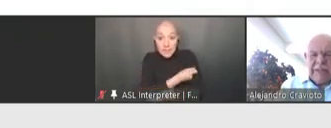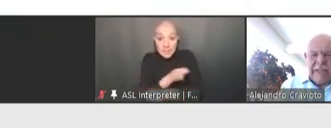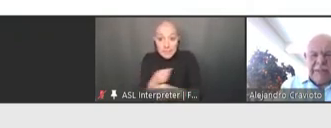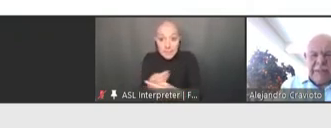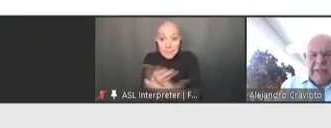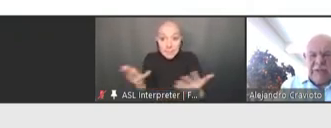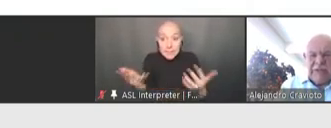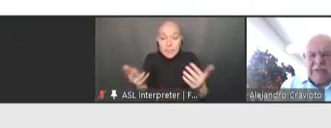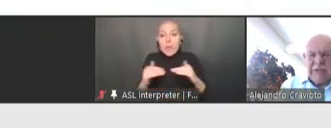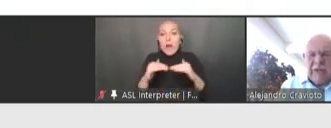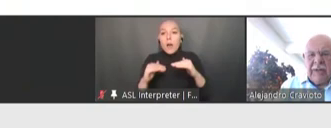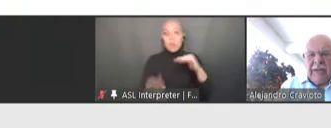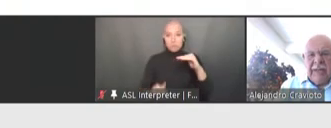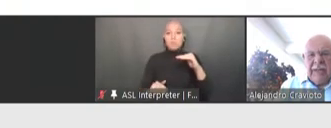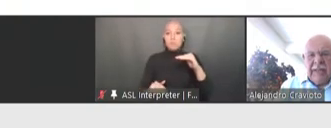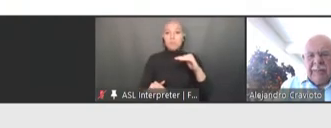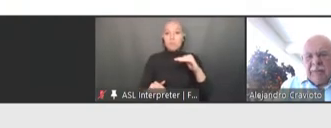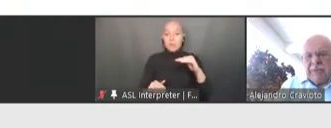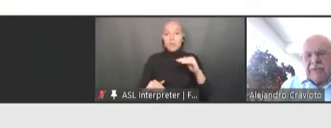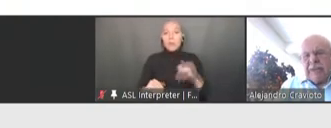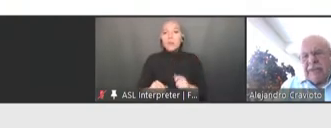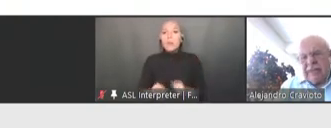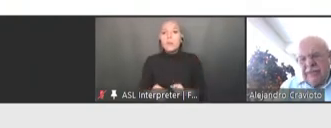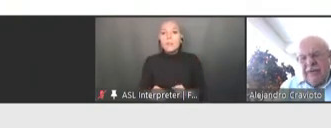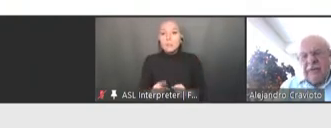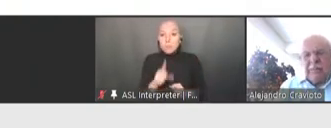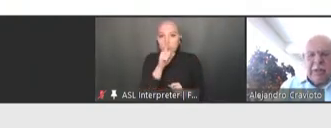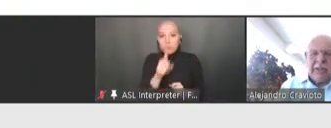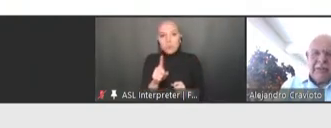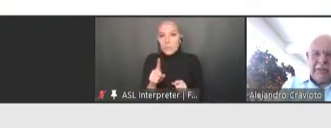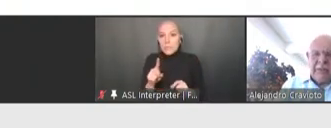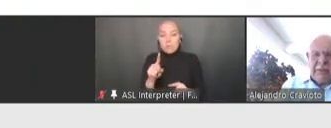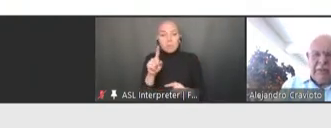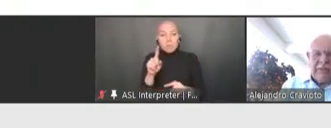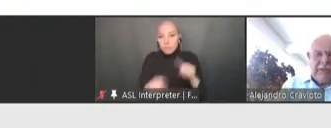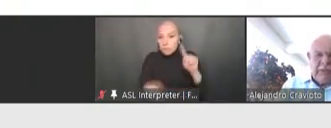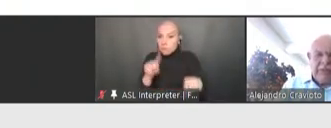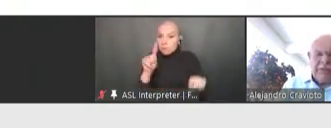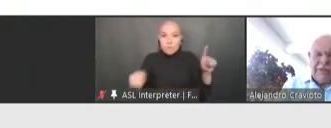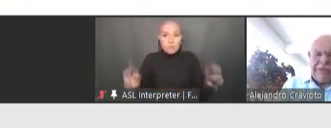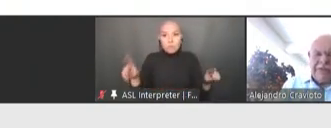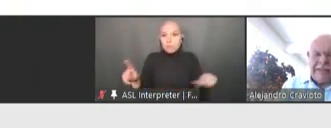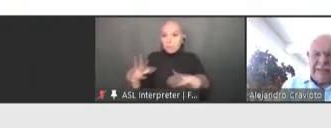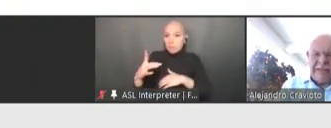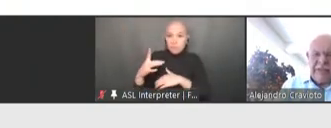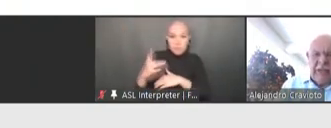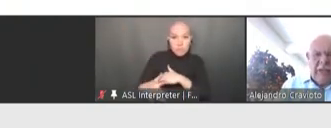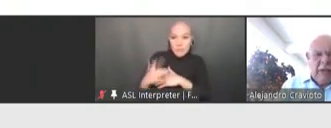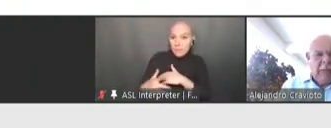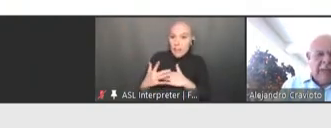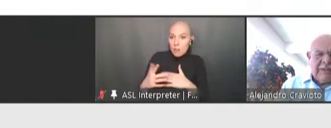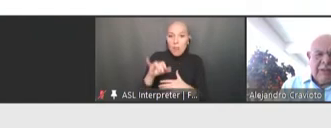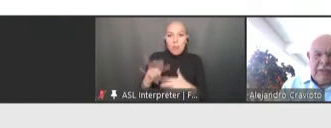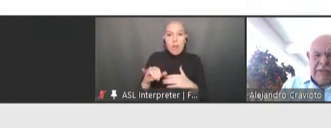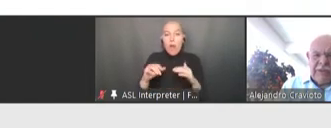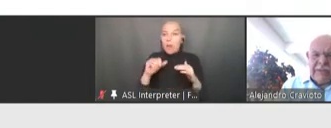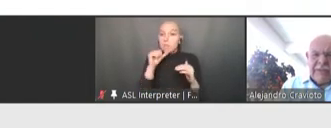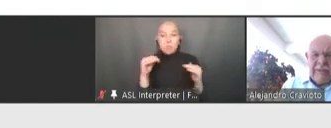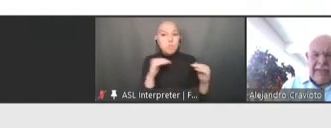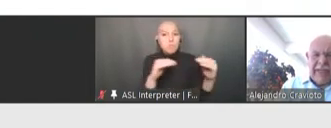has been so far the most difficult part of the use of these vaccines. While some countries have had